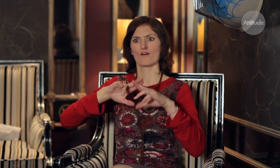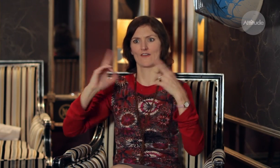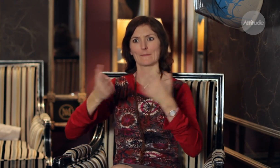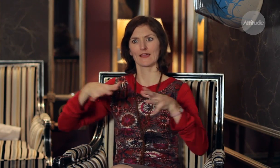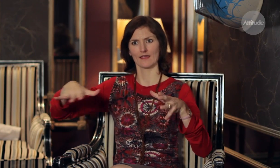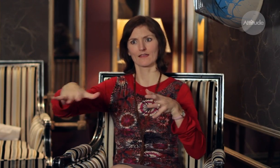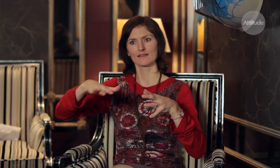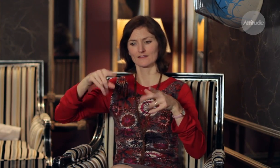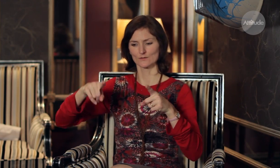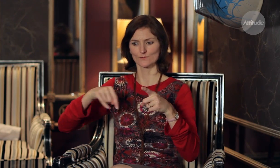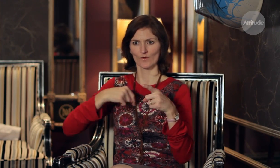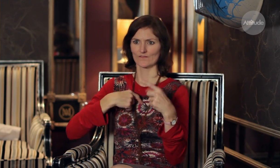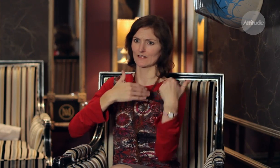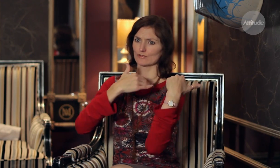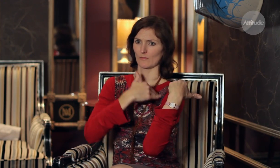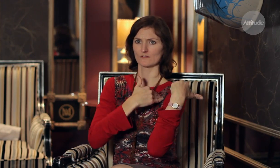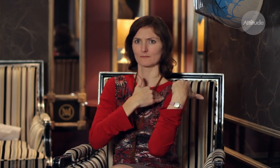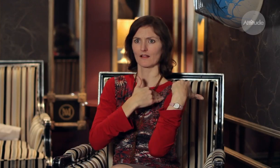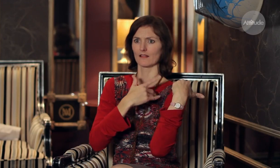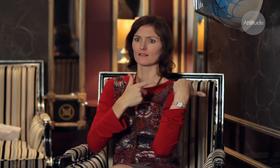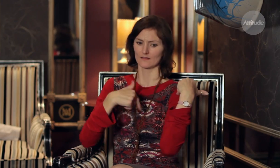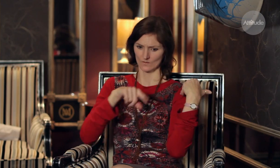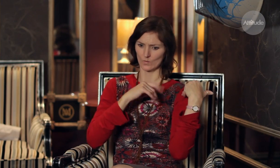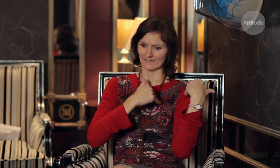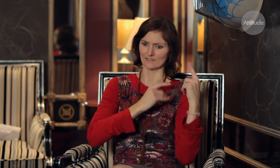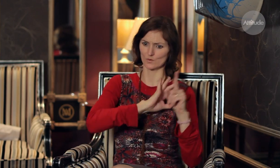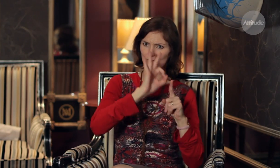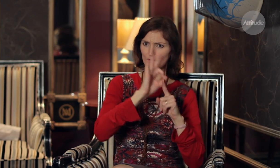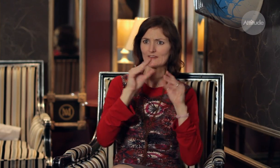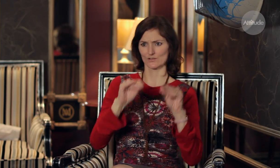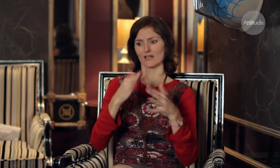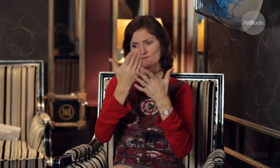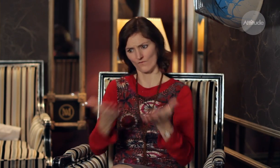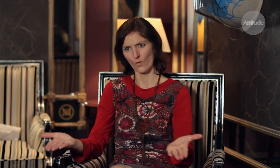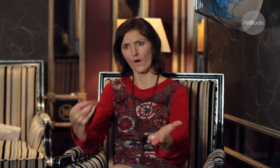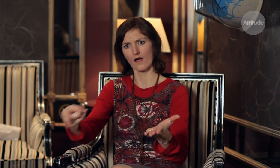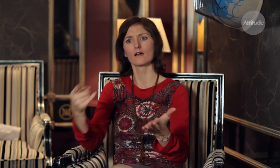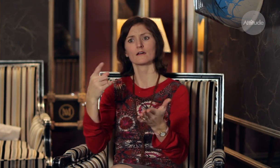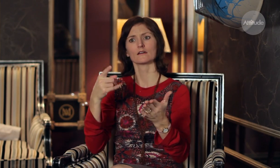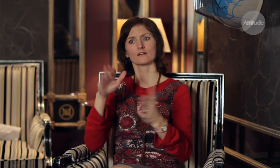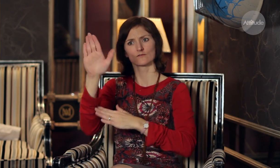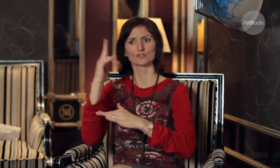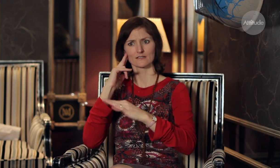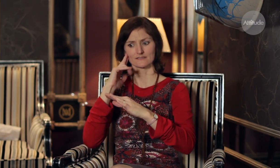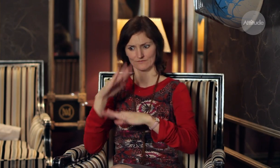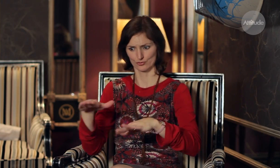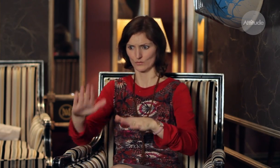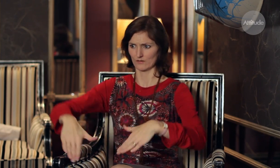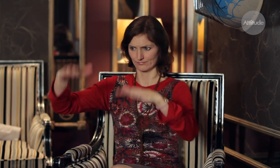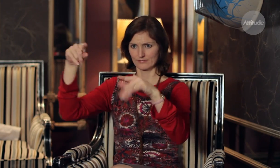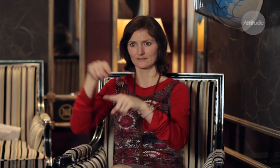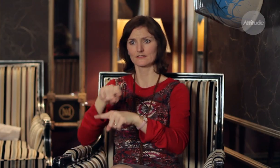to improve education for the deaf youth of today to become community members in the future.